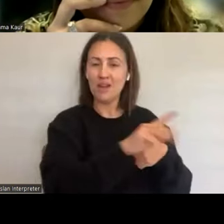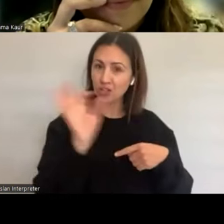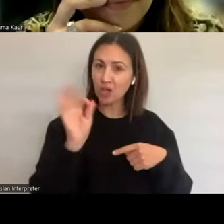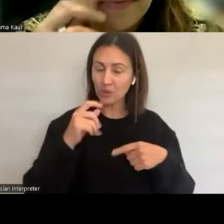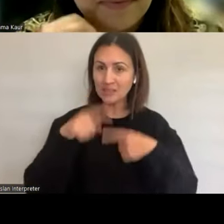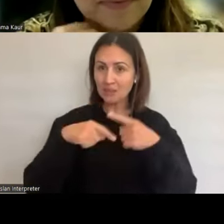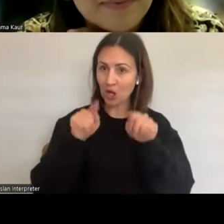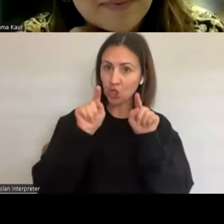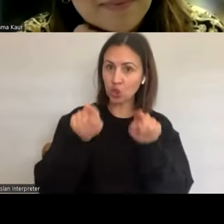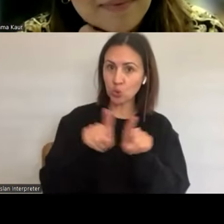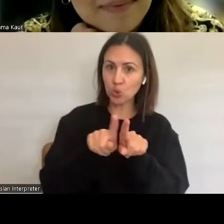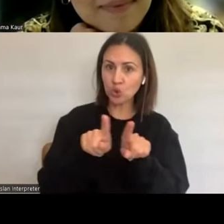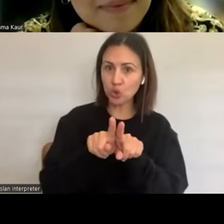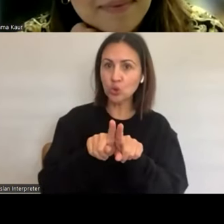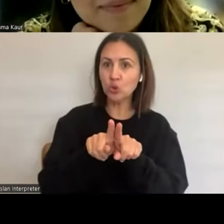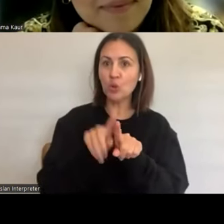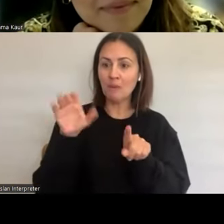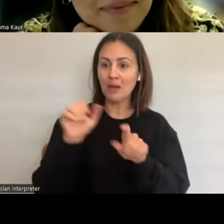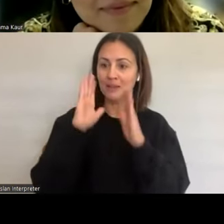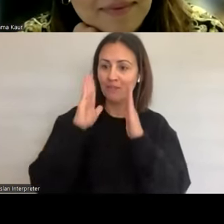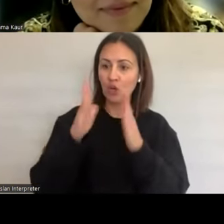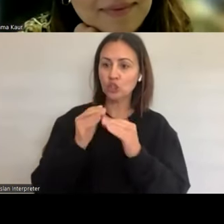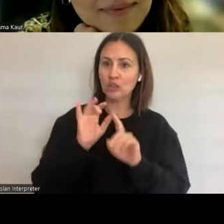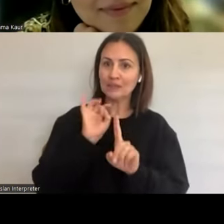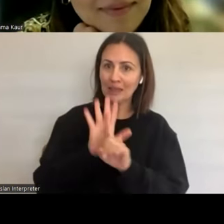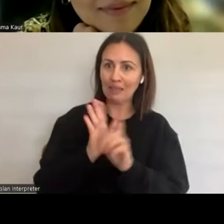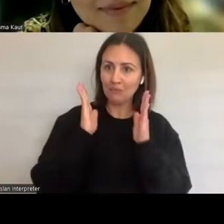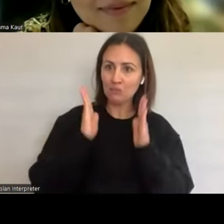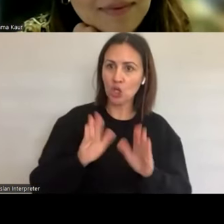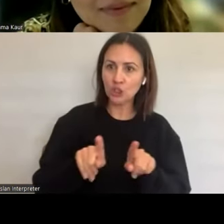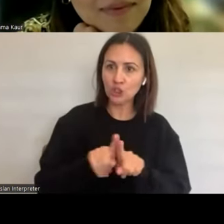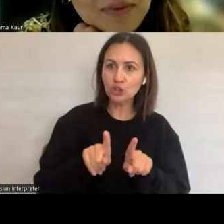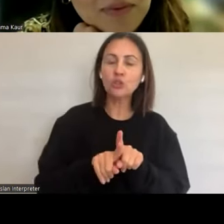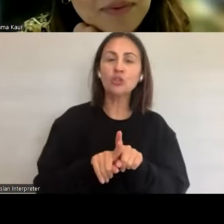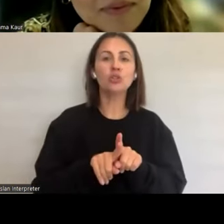sweet spot when it comes to talking about our sexuality and how we are perceived and there's